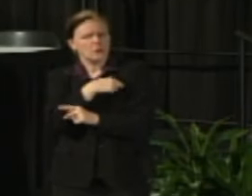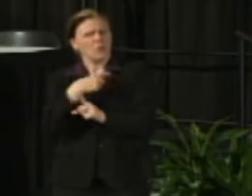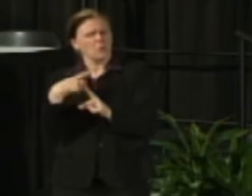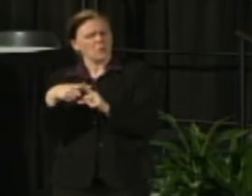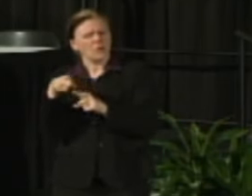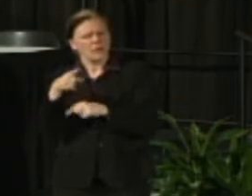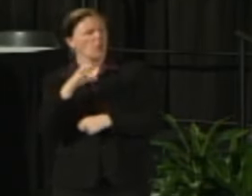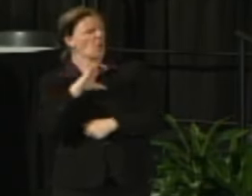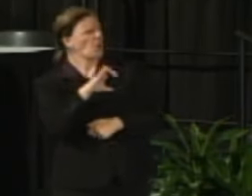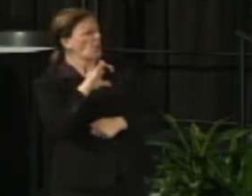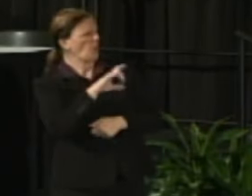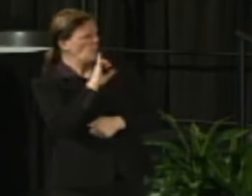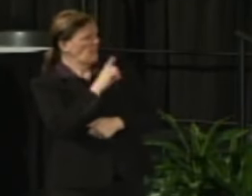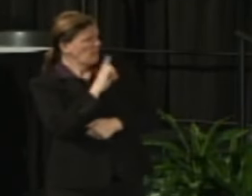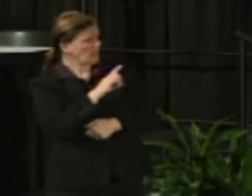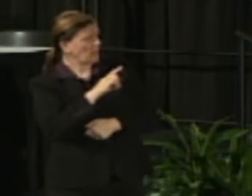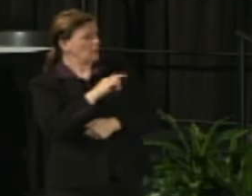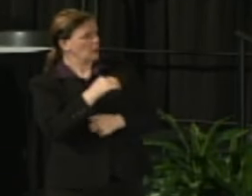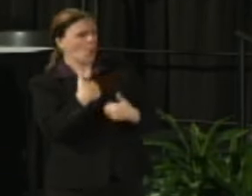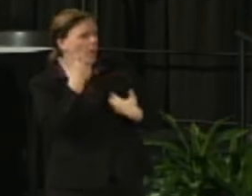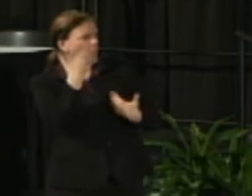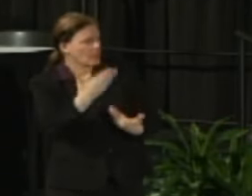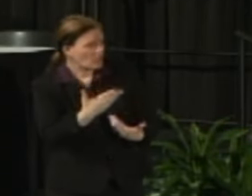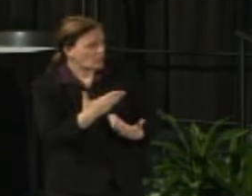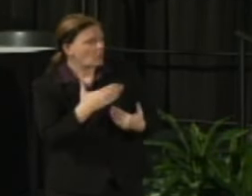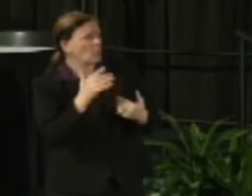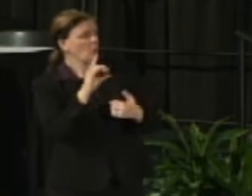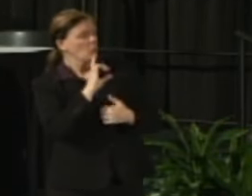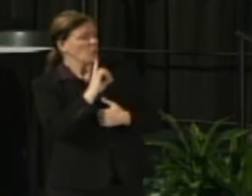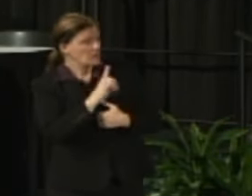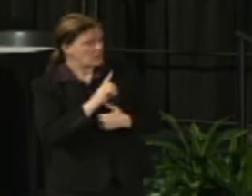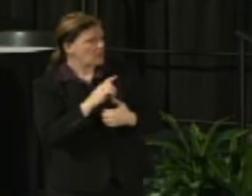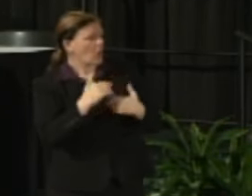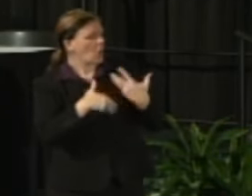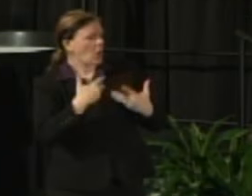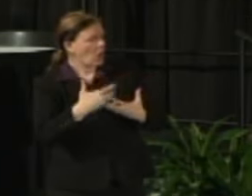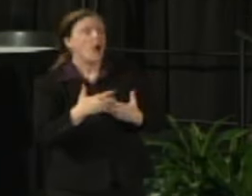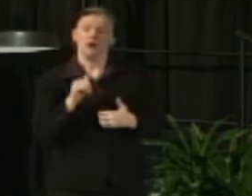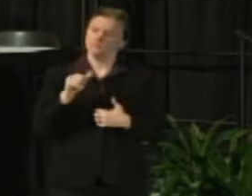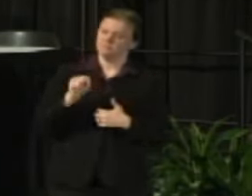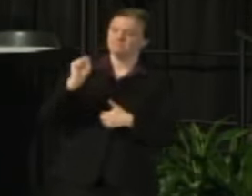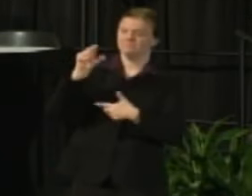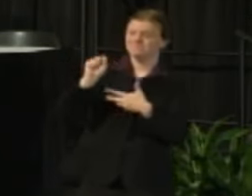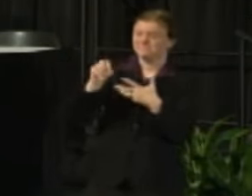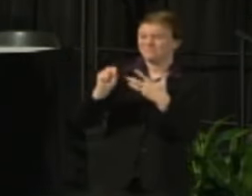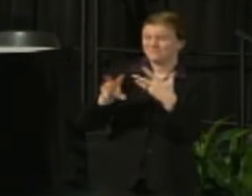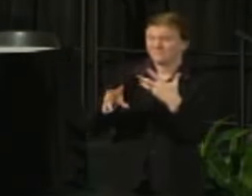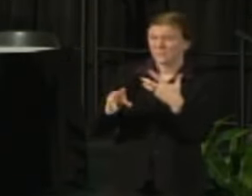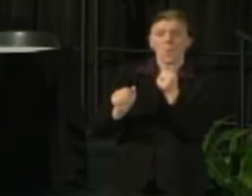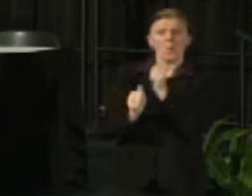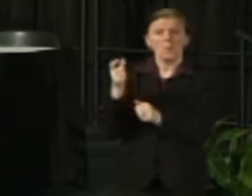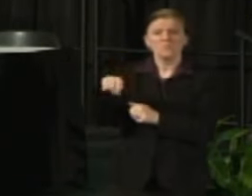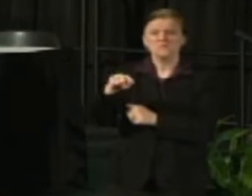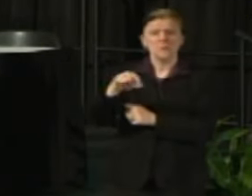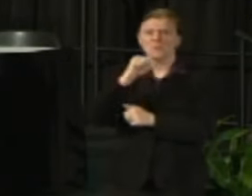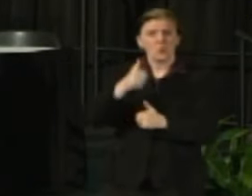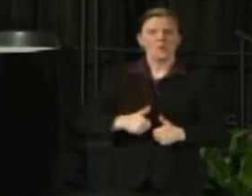to really understand because the majority of legislator of the 130 are outside of the southeastern Wisconsin area.